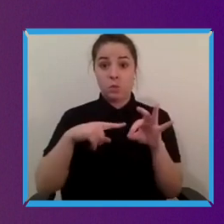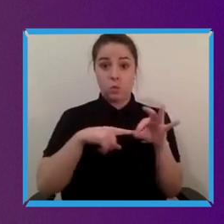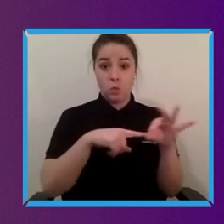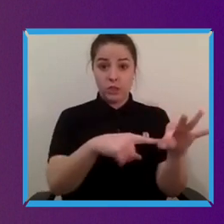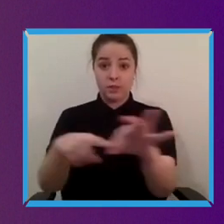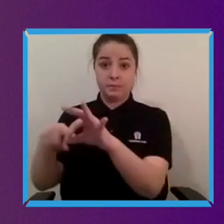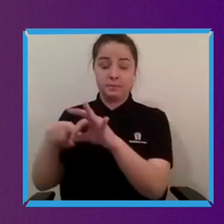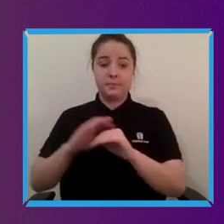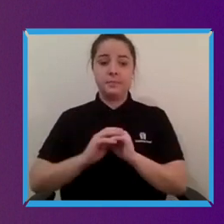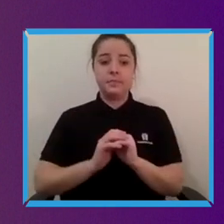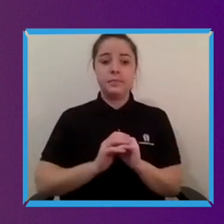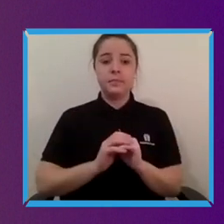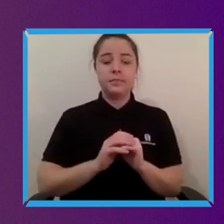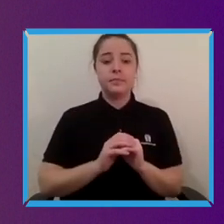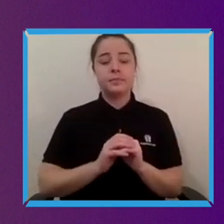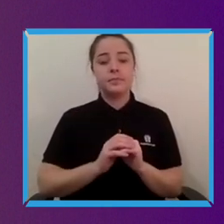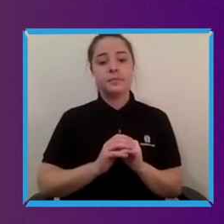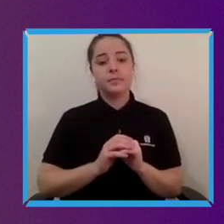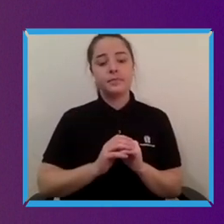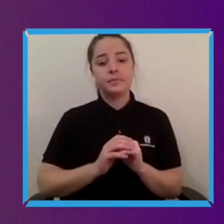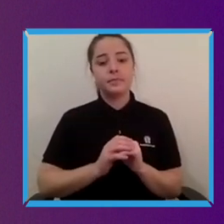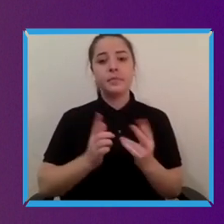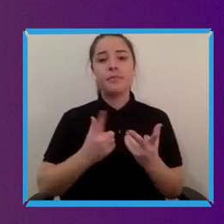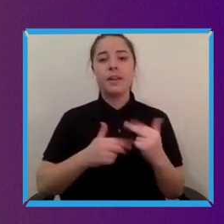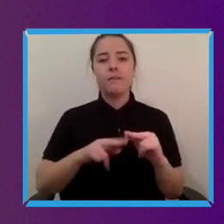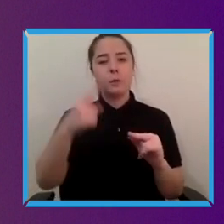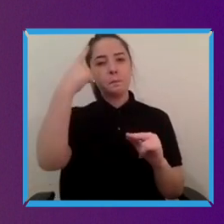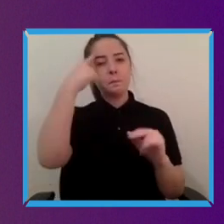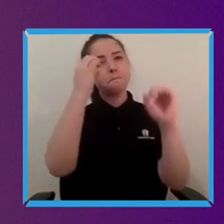the kind of inclusive future that we all want to see.